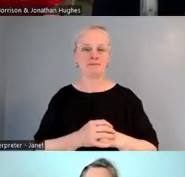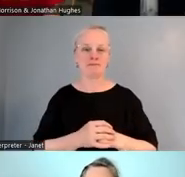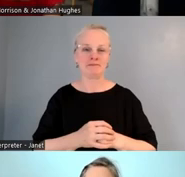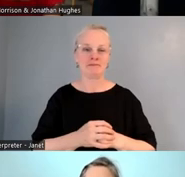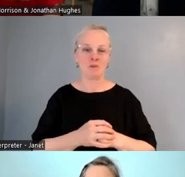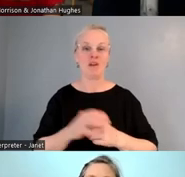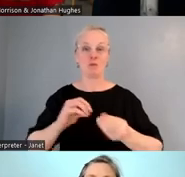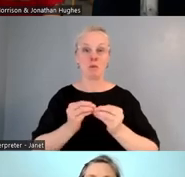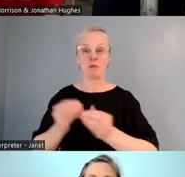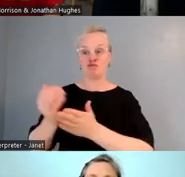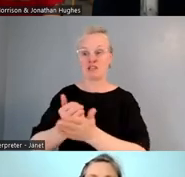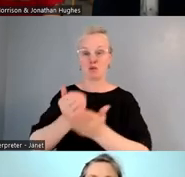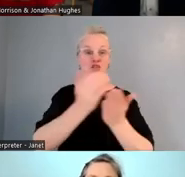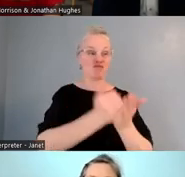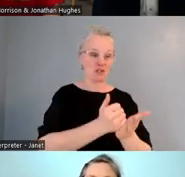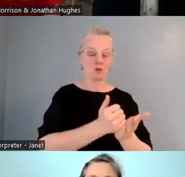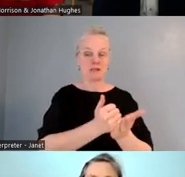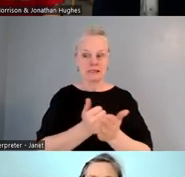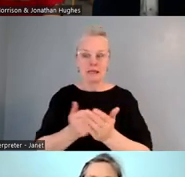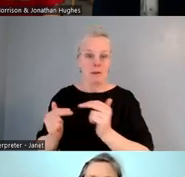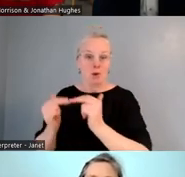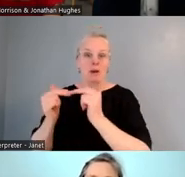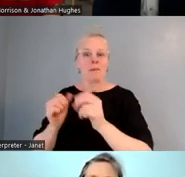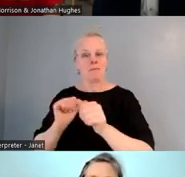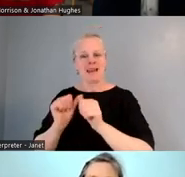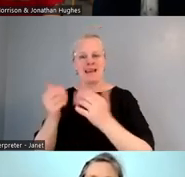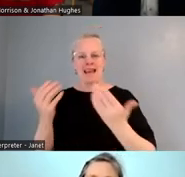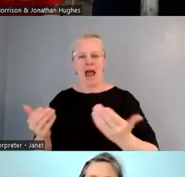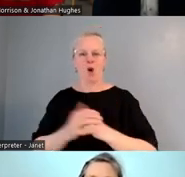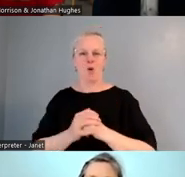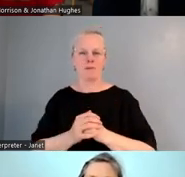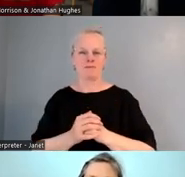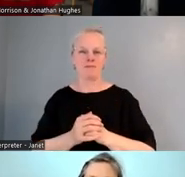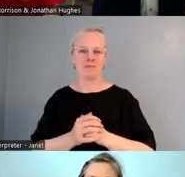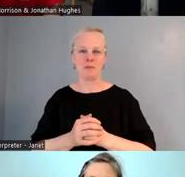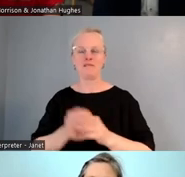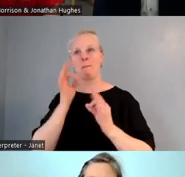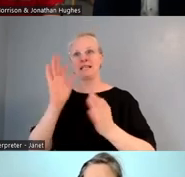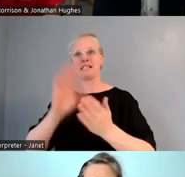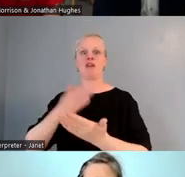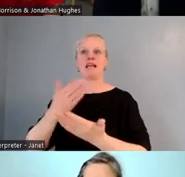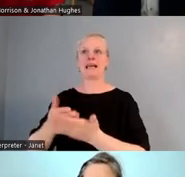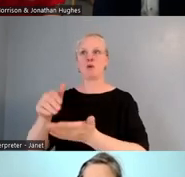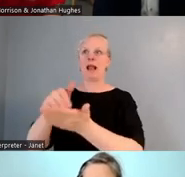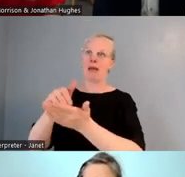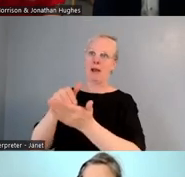It's getting a little bit better now, but we had some amazing translator that helped us, Donovan, along the way, which we'll talk about in a minute.